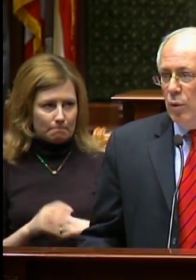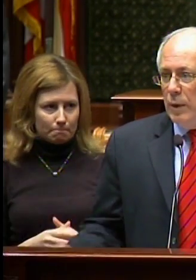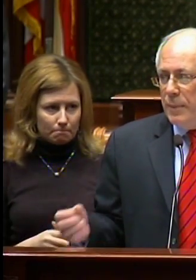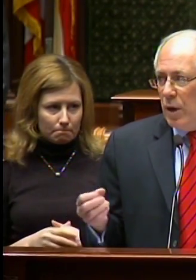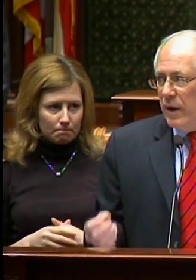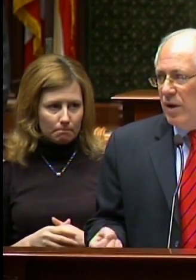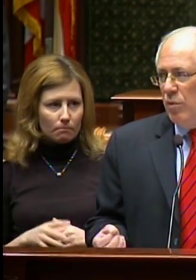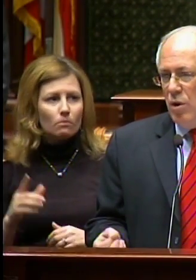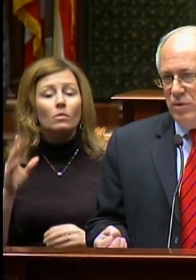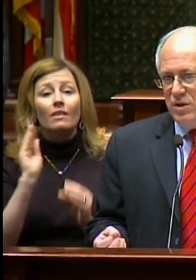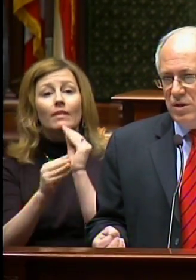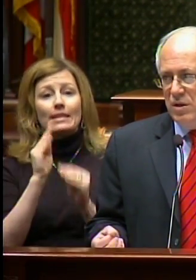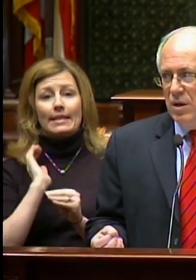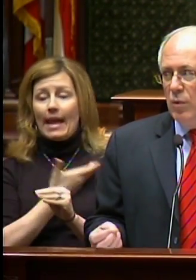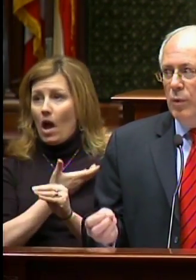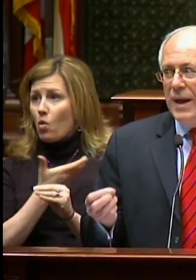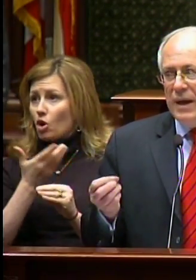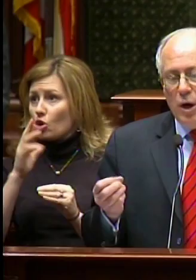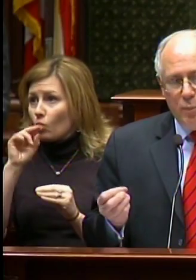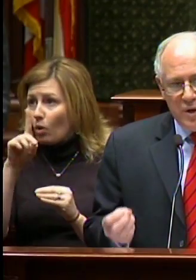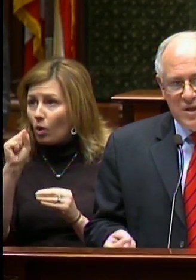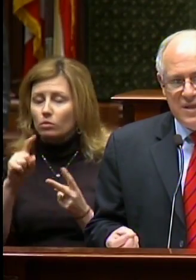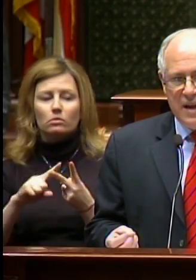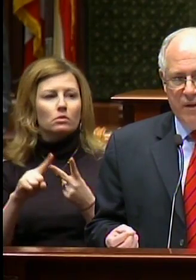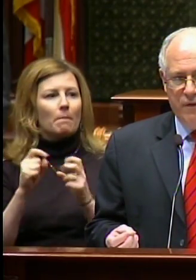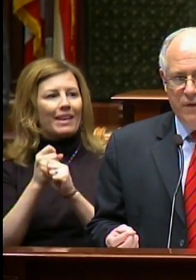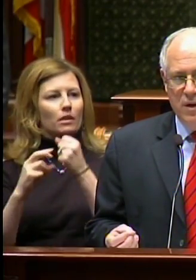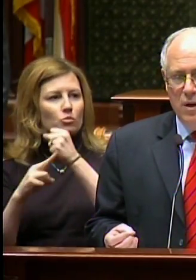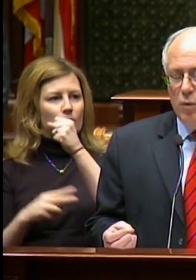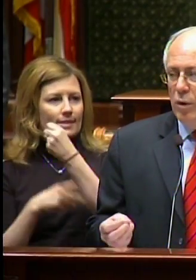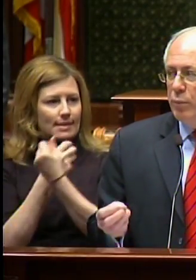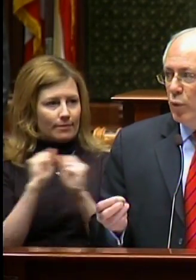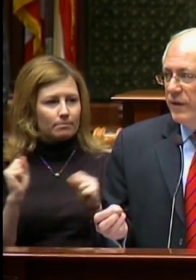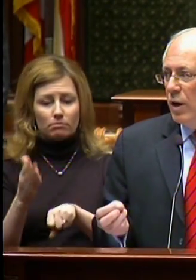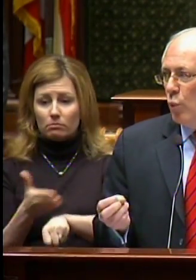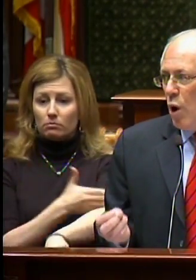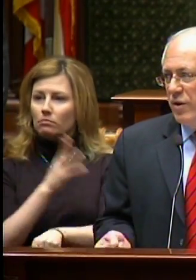We’re repairing our roads, we’re making our bridges safe, we’re improving our water